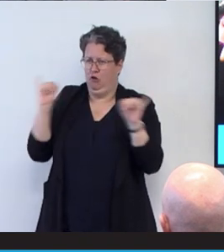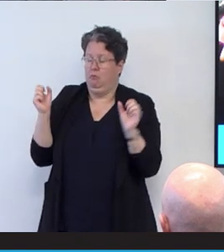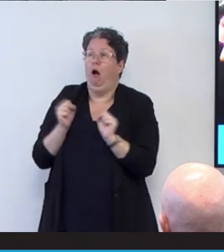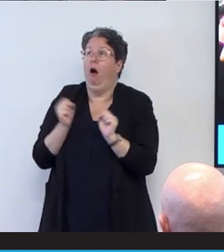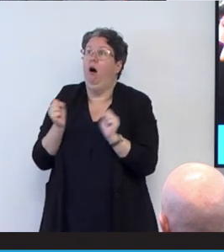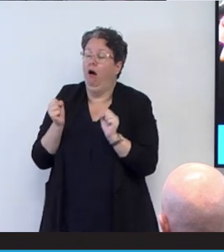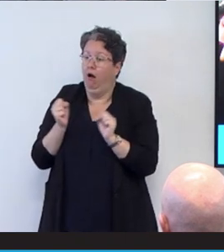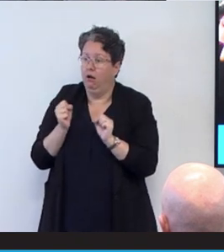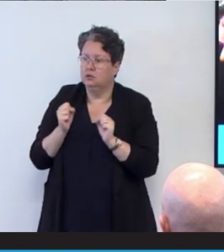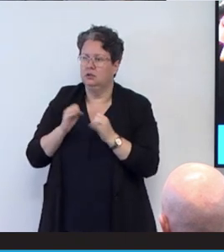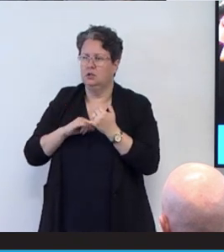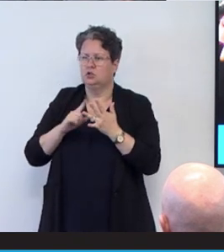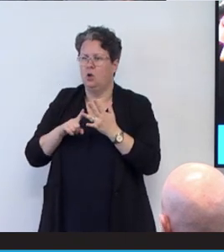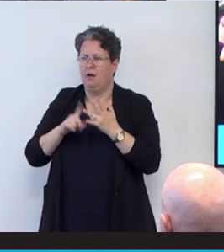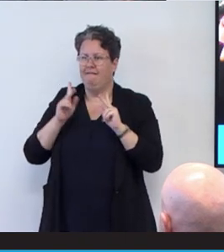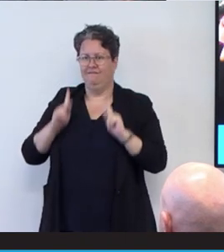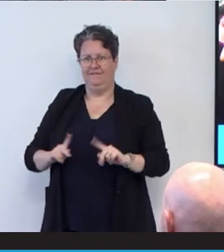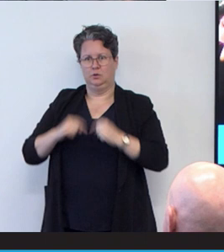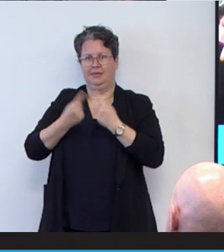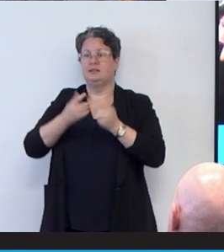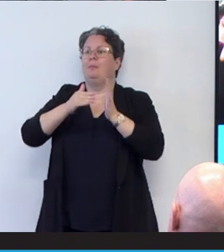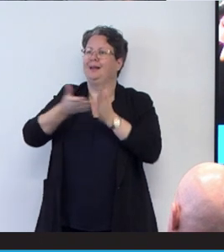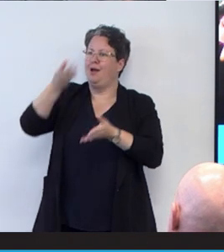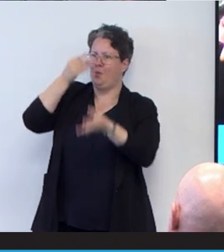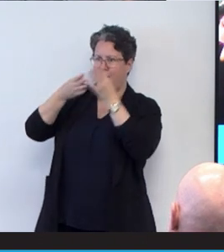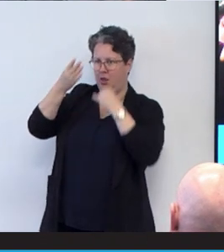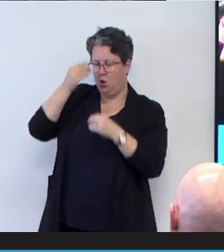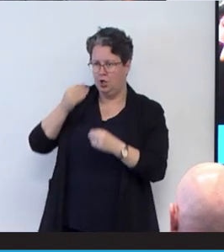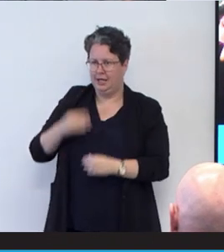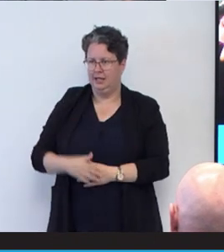So there are all these physical things that I learned about, but then there is the social